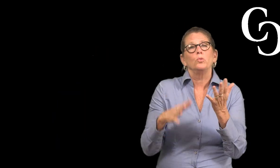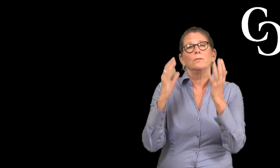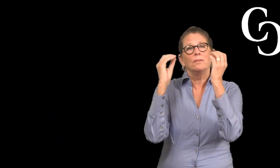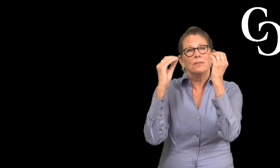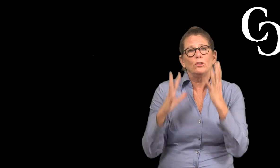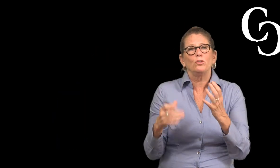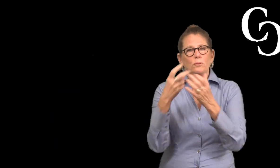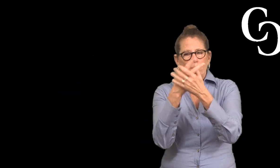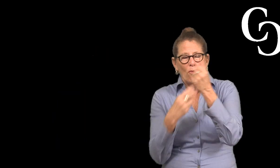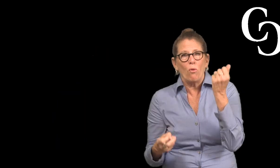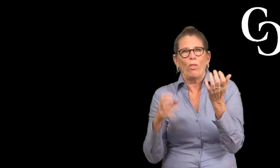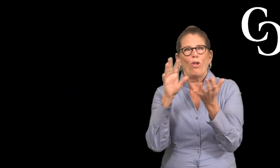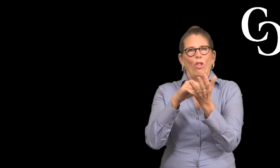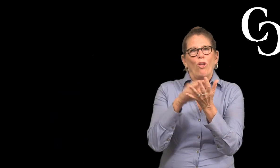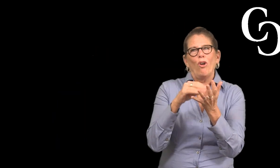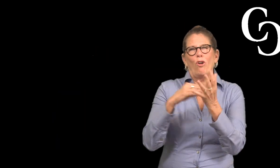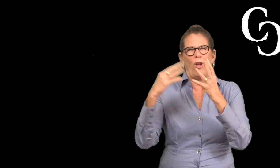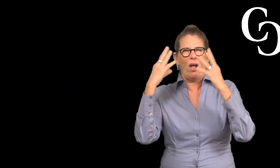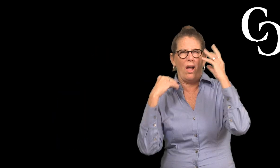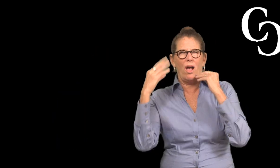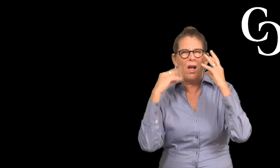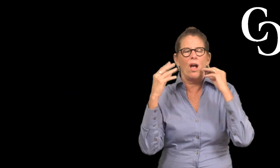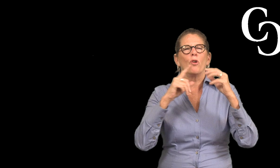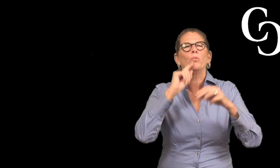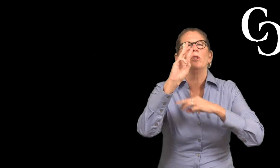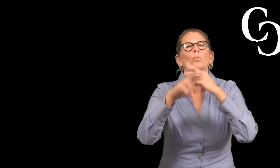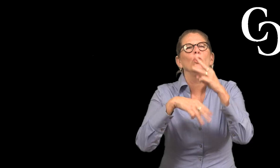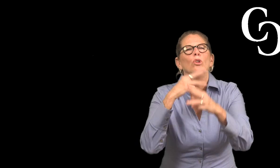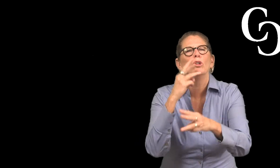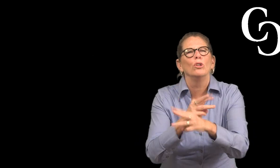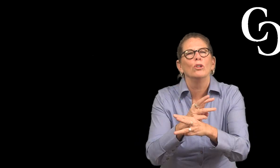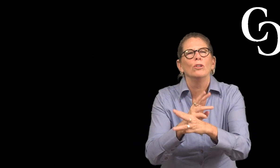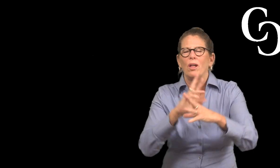We present theoretical and practical information from the relevant literature